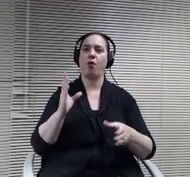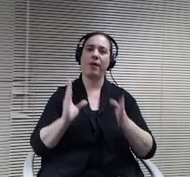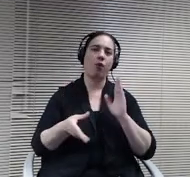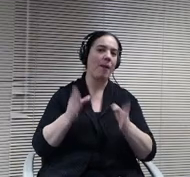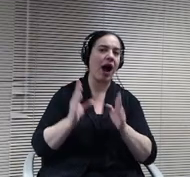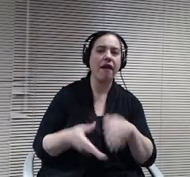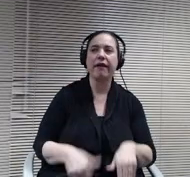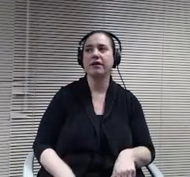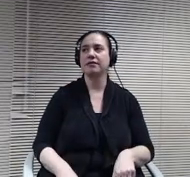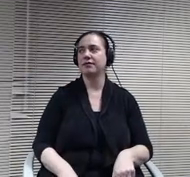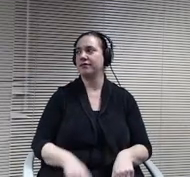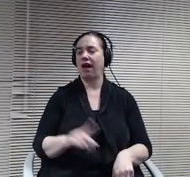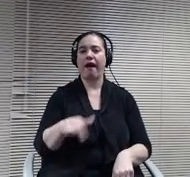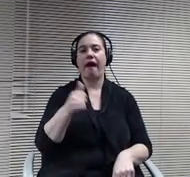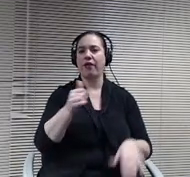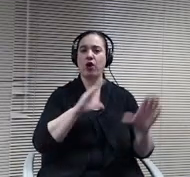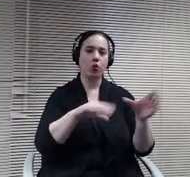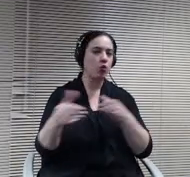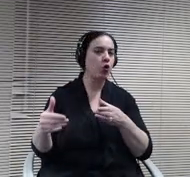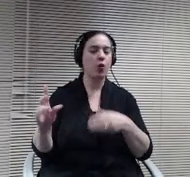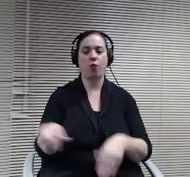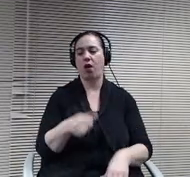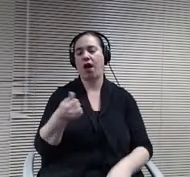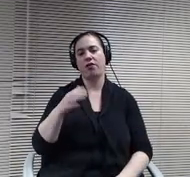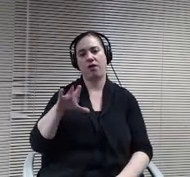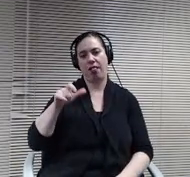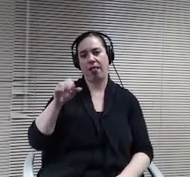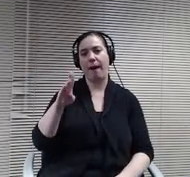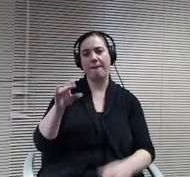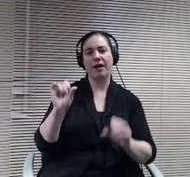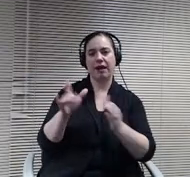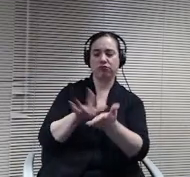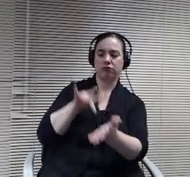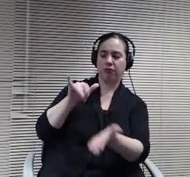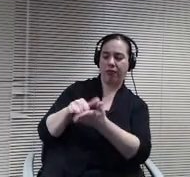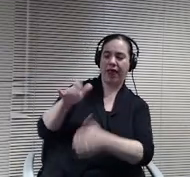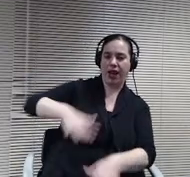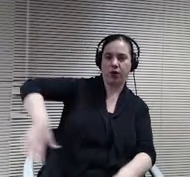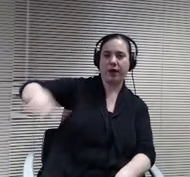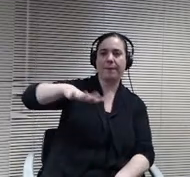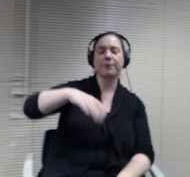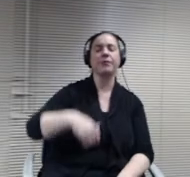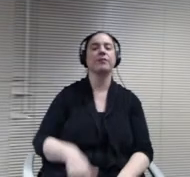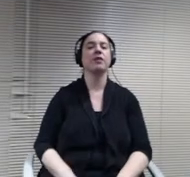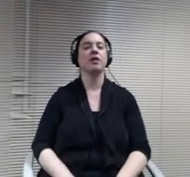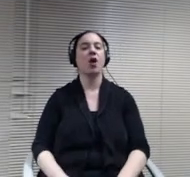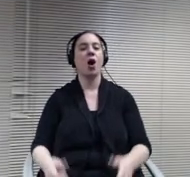a use for it. Partnerships was one of the last questions of how we can